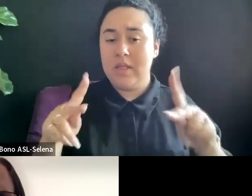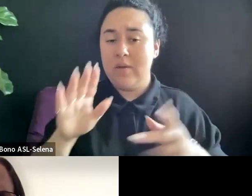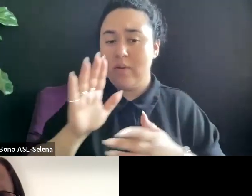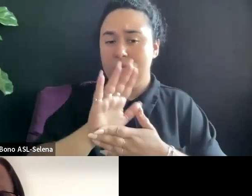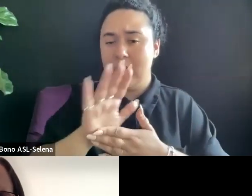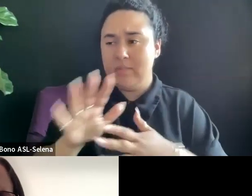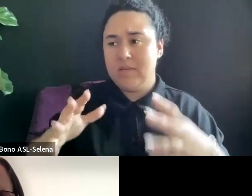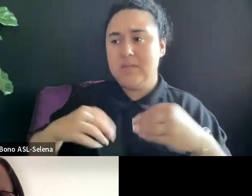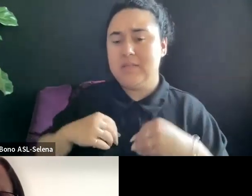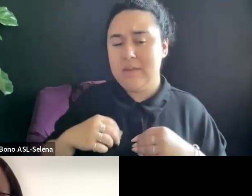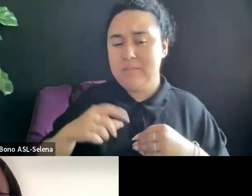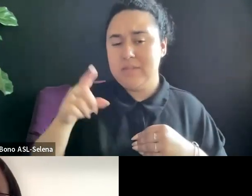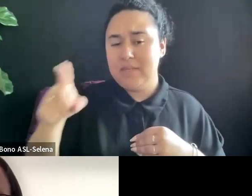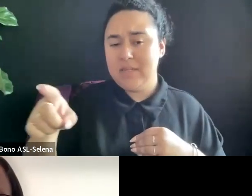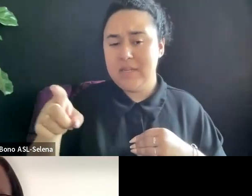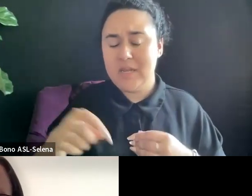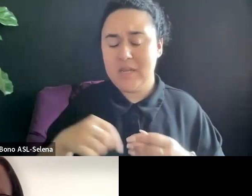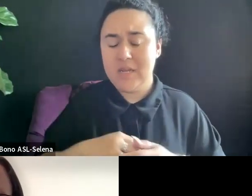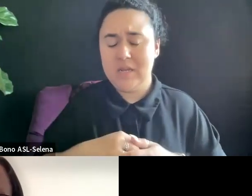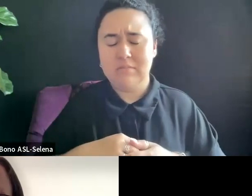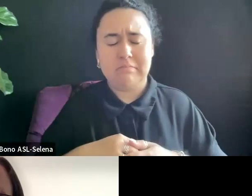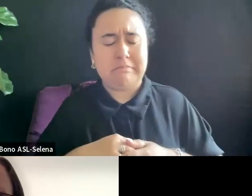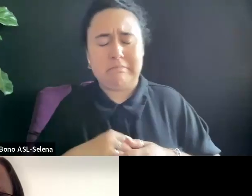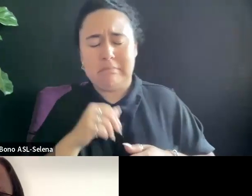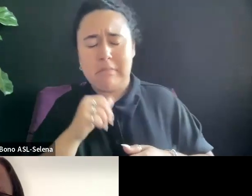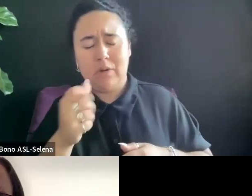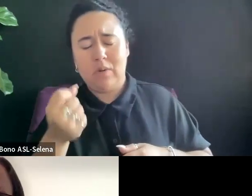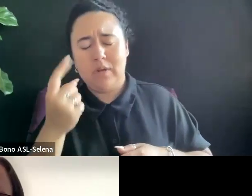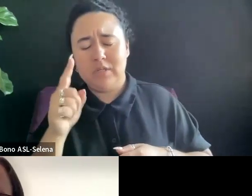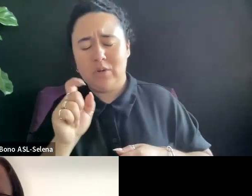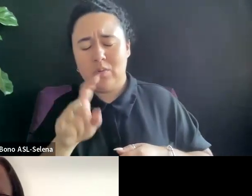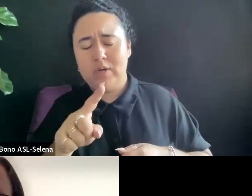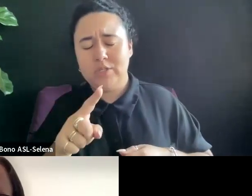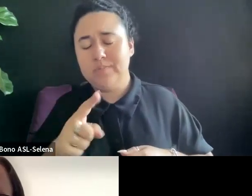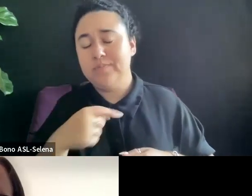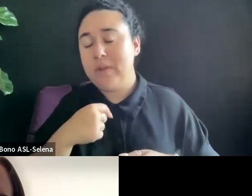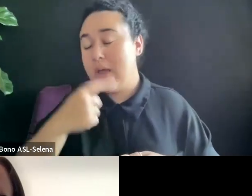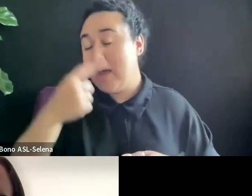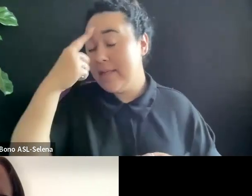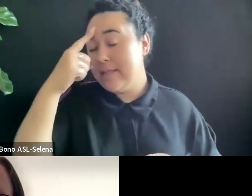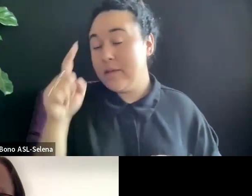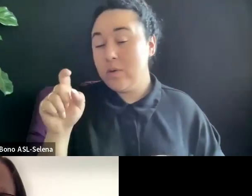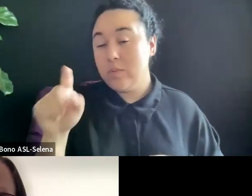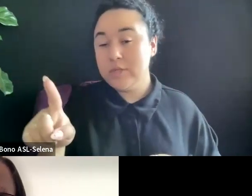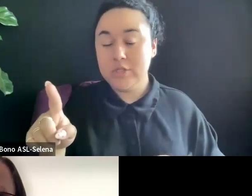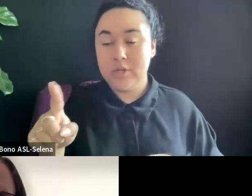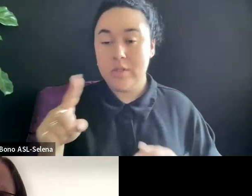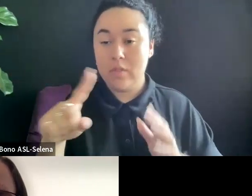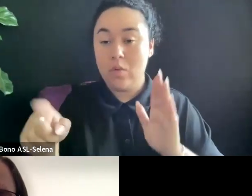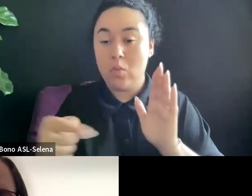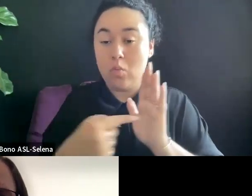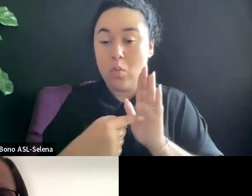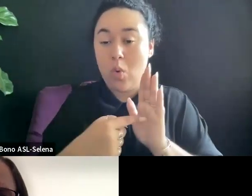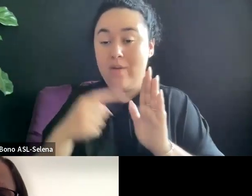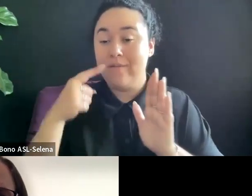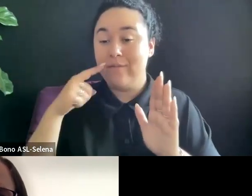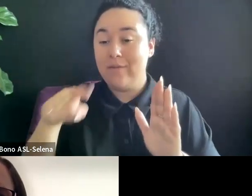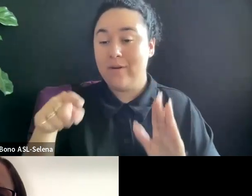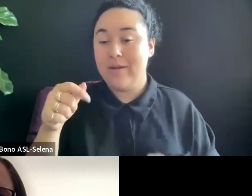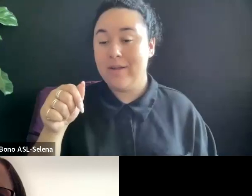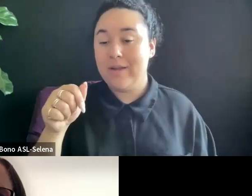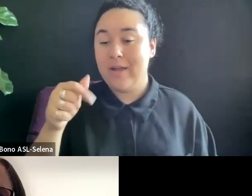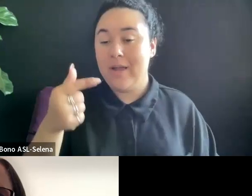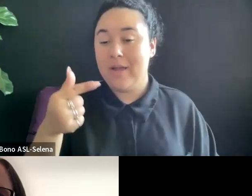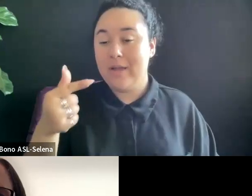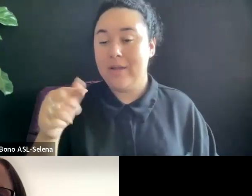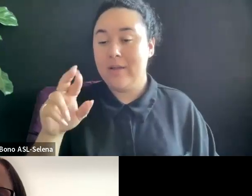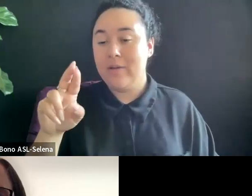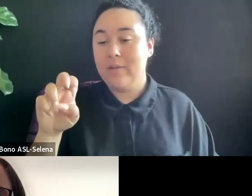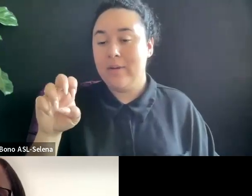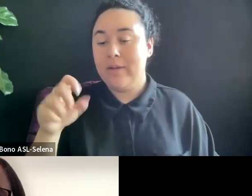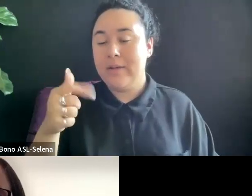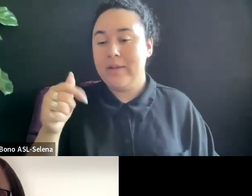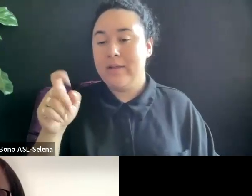I THINK THE QUESTION IS IS THE ROLE OF AGGREGATORS JUST TO KIND OF TECHNICALLY PREPARE OR